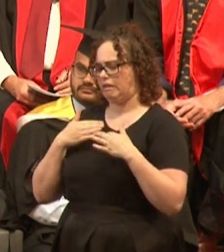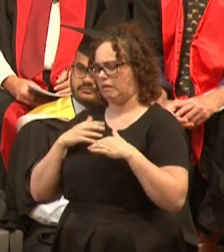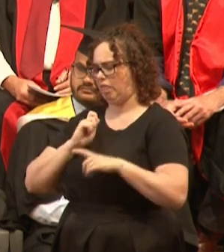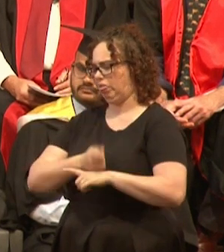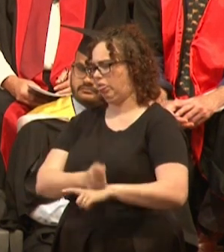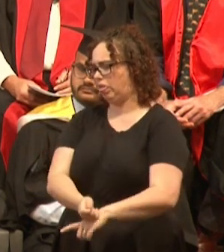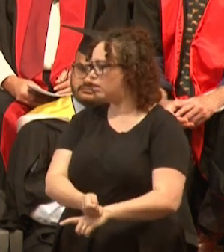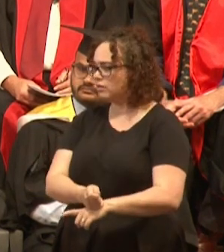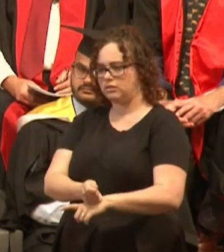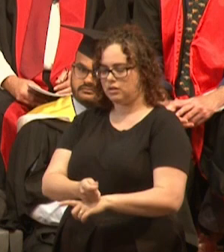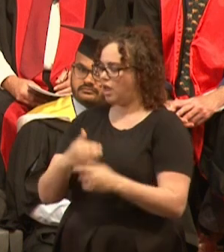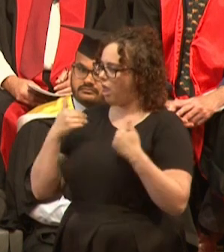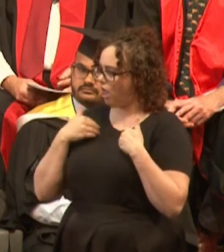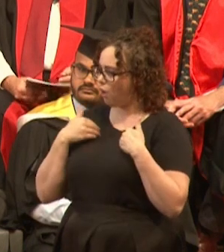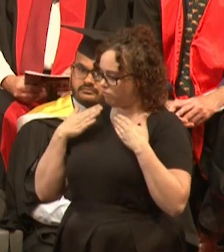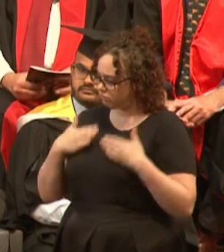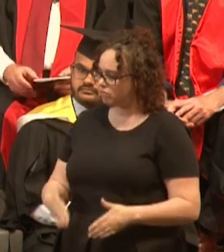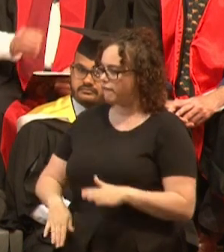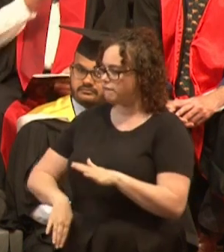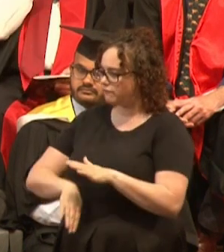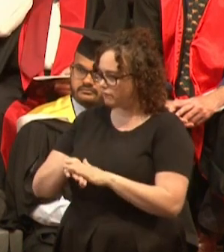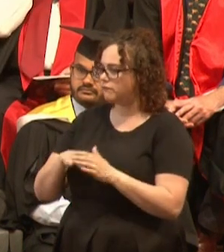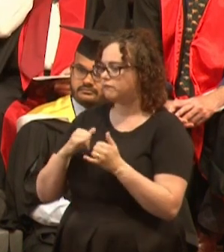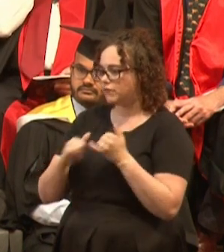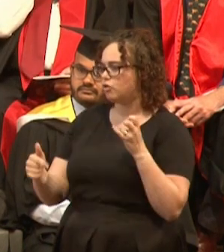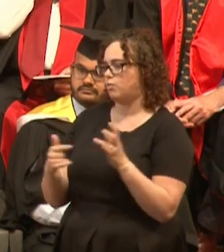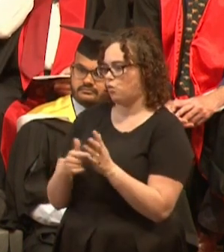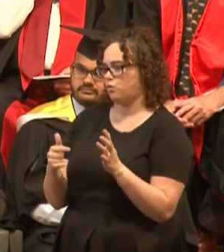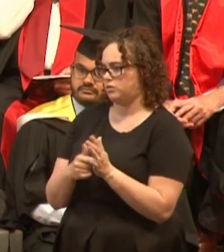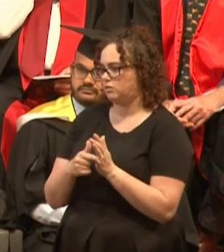Maintain it, both mental and physical health as you go.